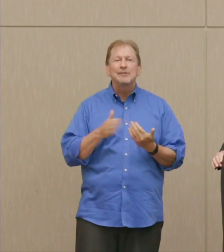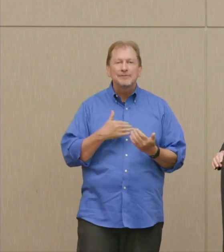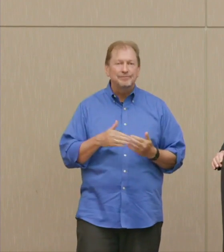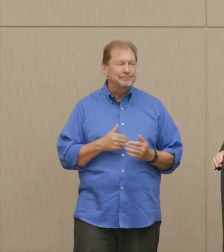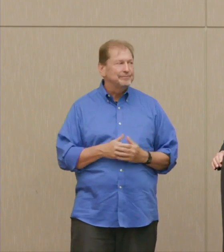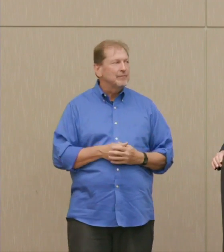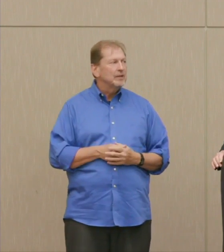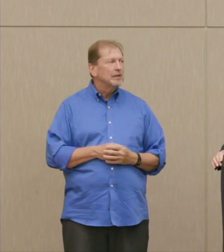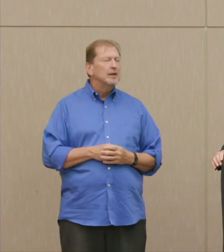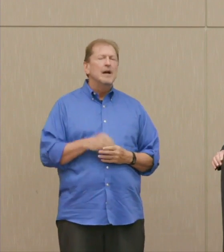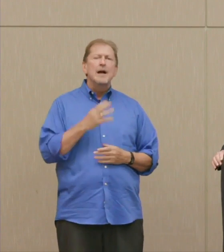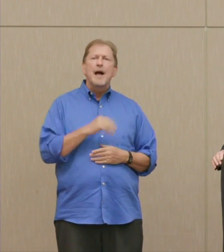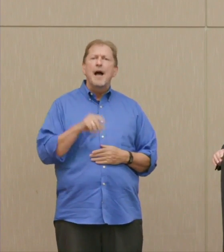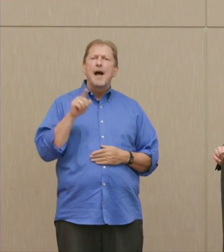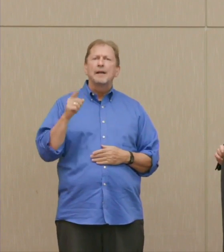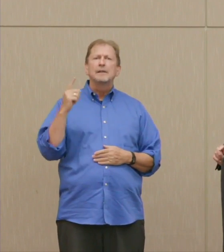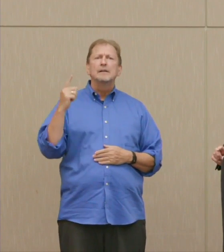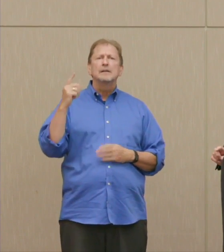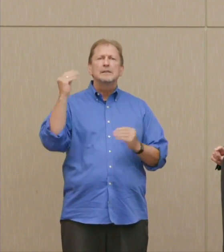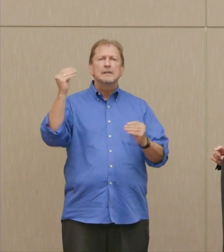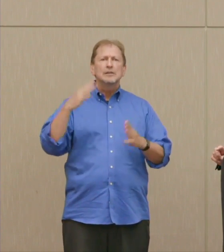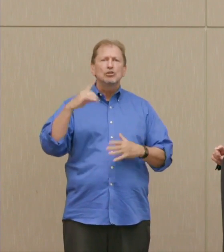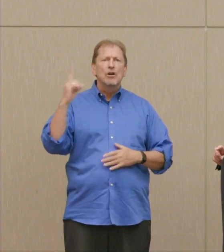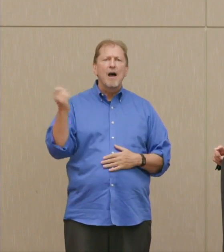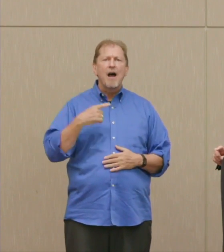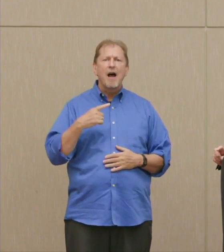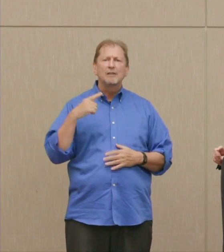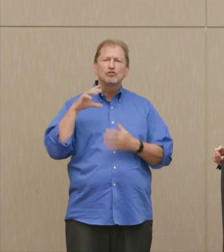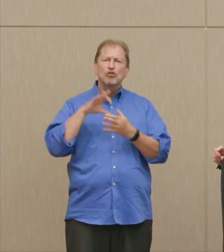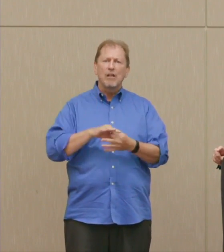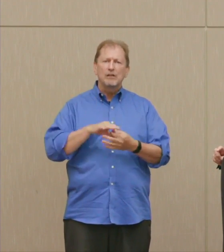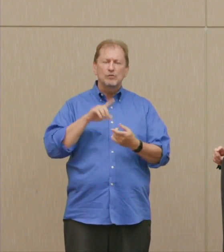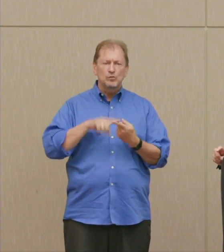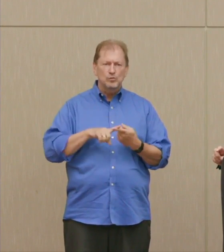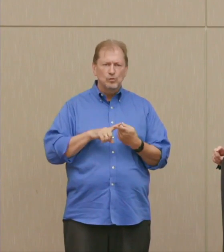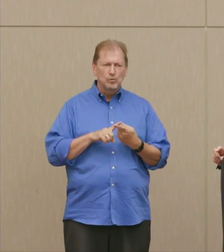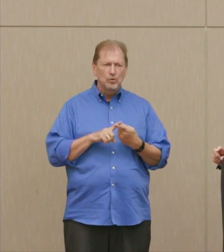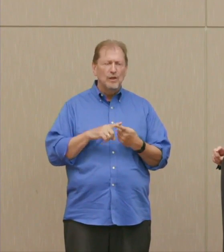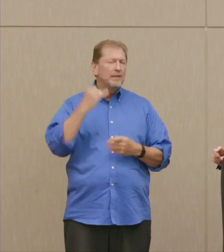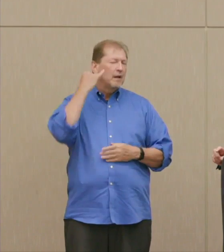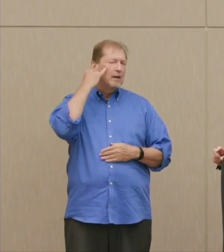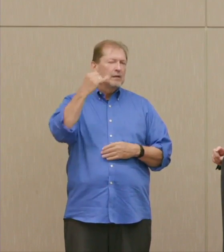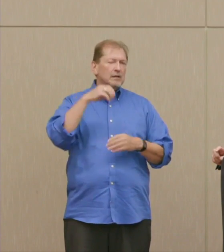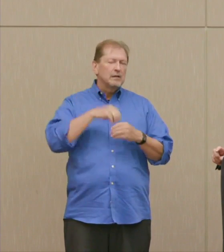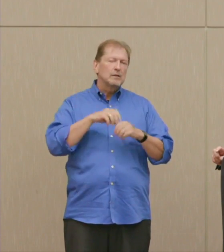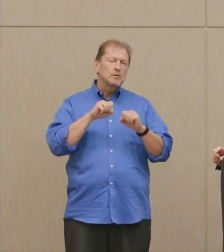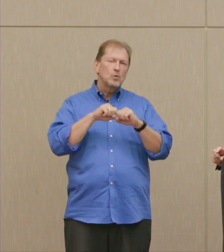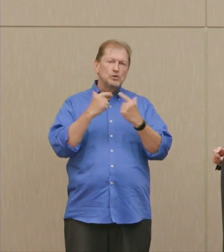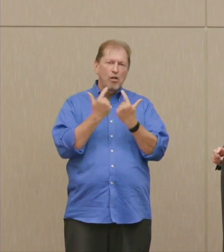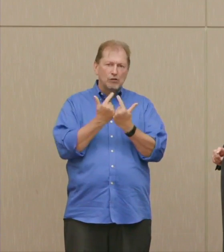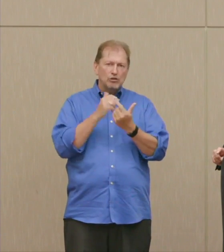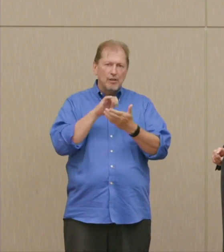Dr. Ellsberg: He posed the question relative to a concept in sociology at that time called